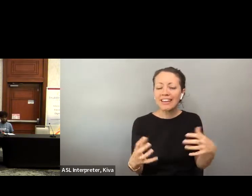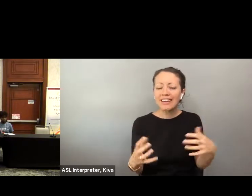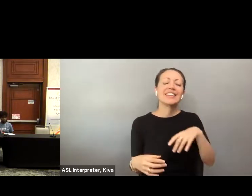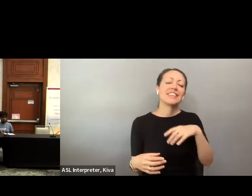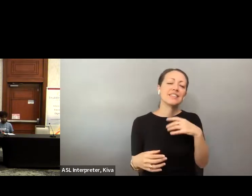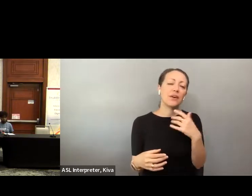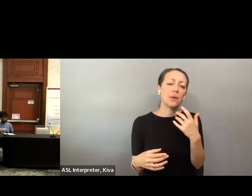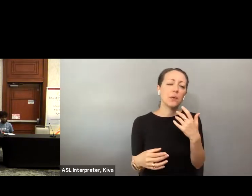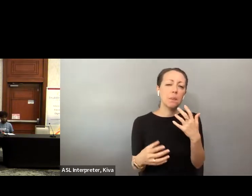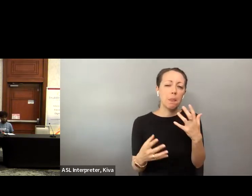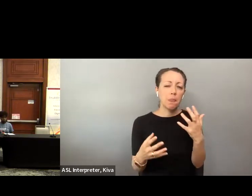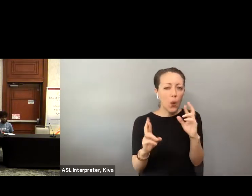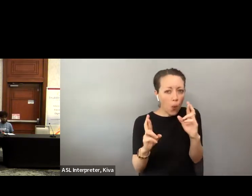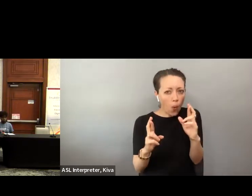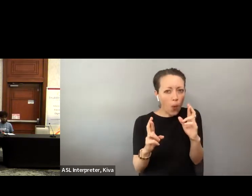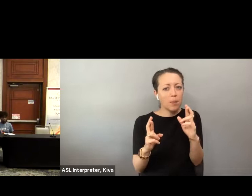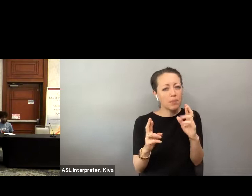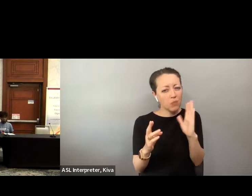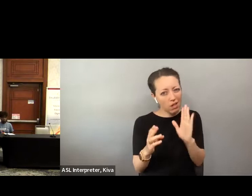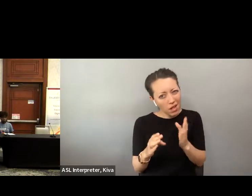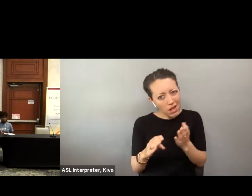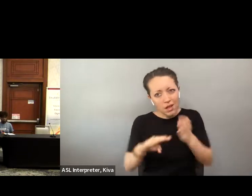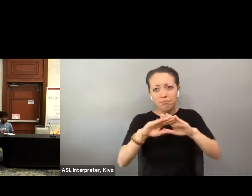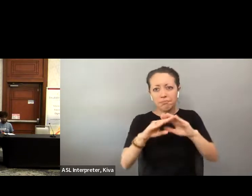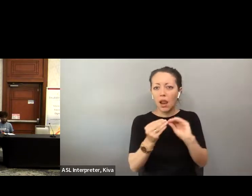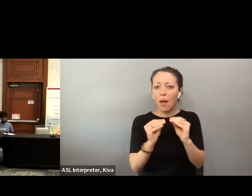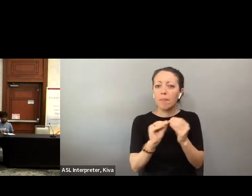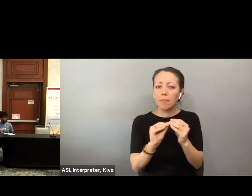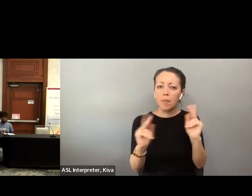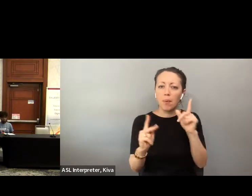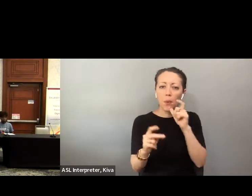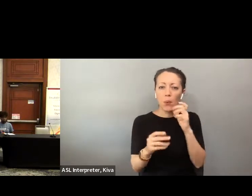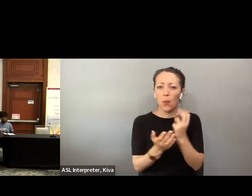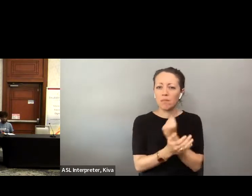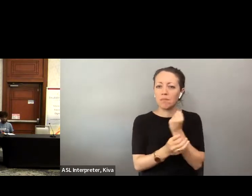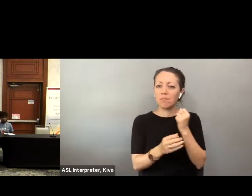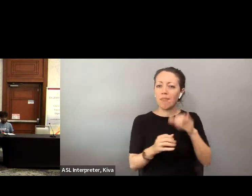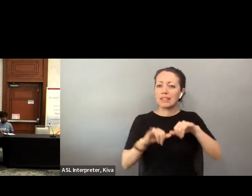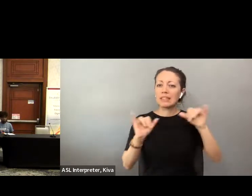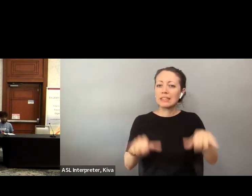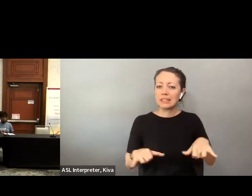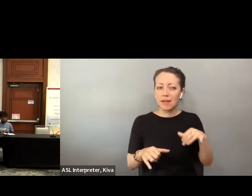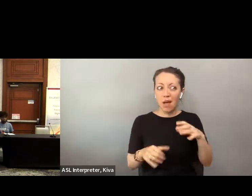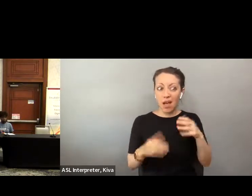release to get the word out about it and to do some events in our community to advocate for utilization of the system And we're really hoping to see more more voters using this as time goes on. and we are really hoping to see more voters